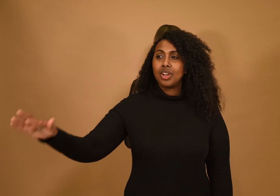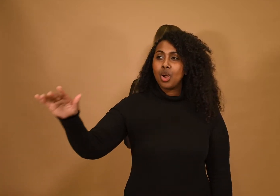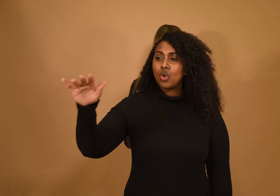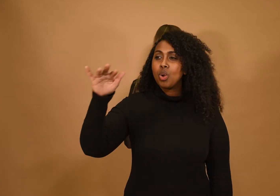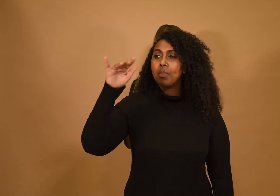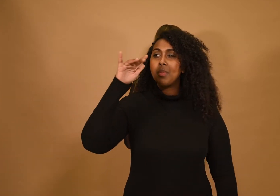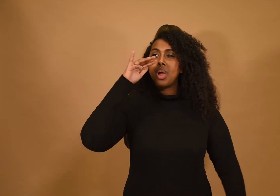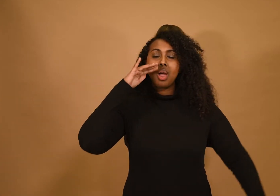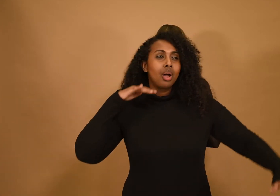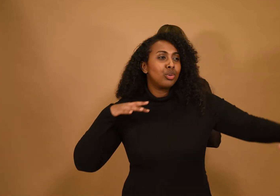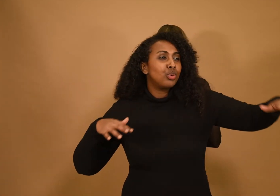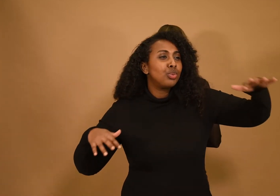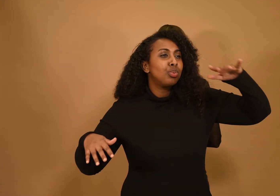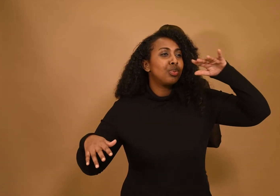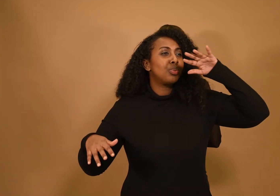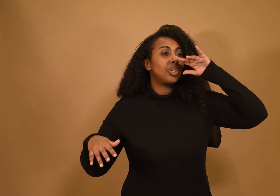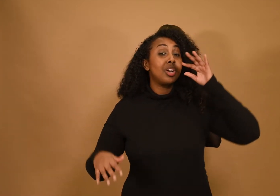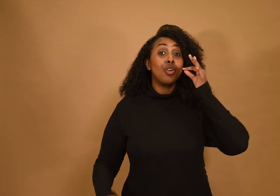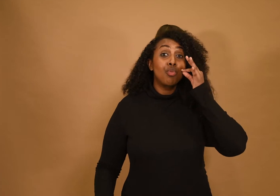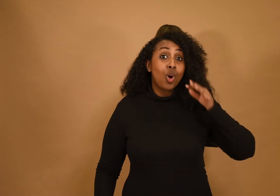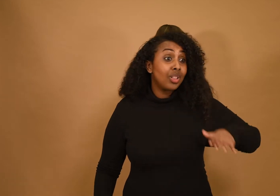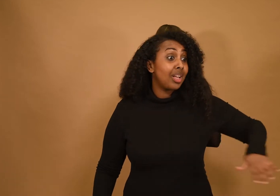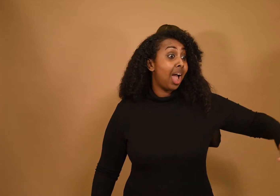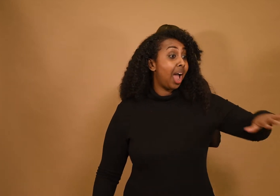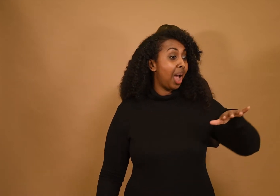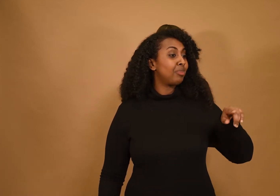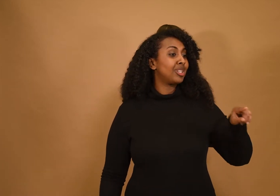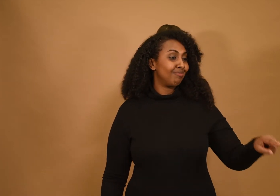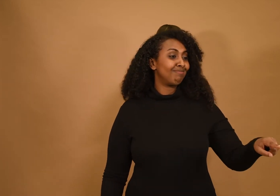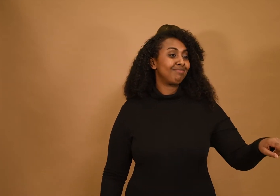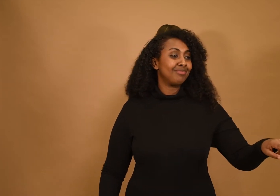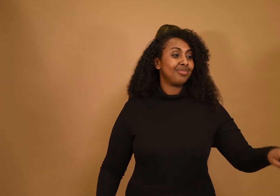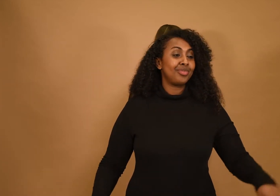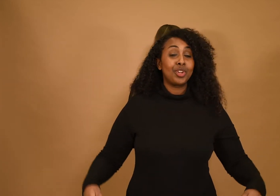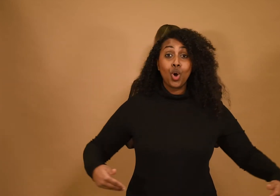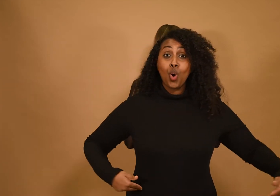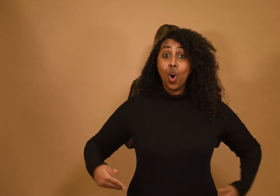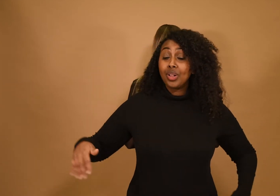I'm surrounded by aromas from the living room, from the kitchen.